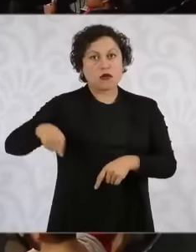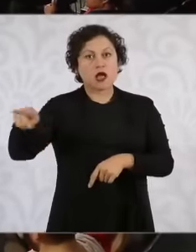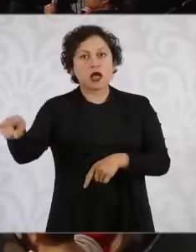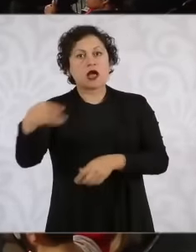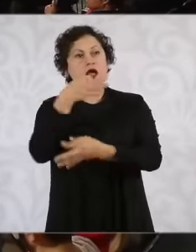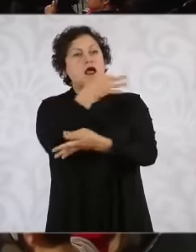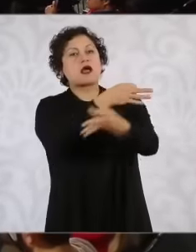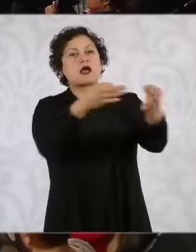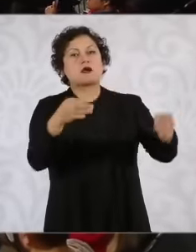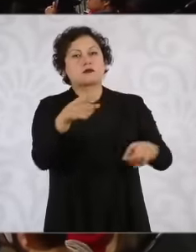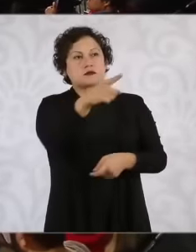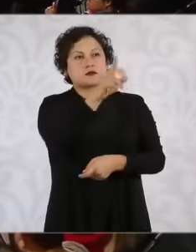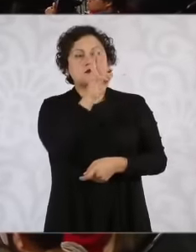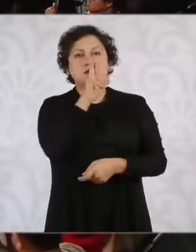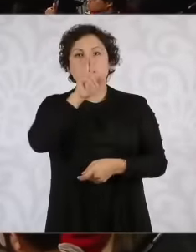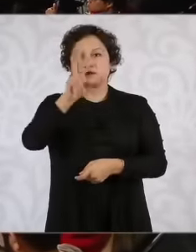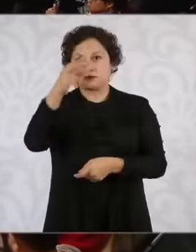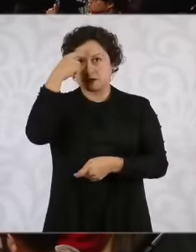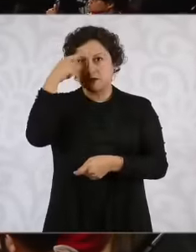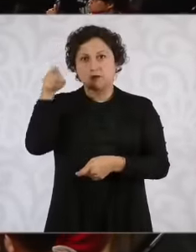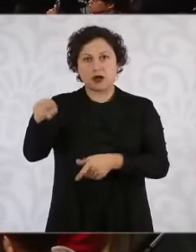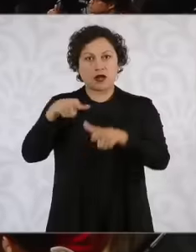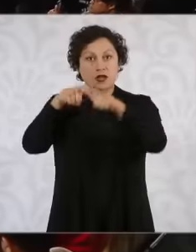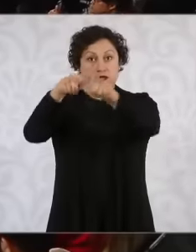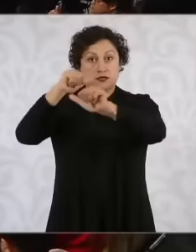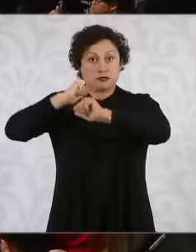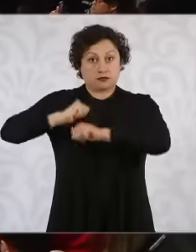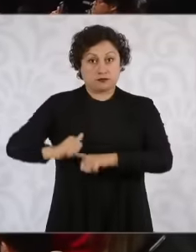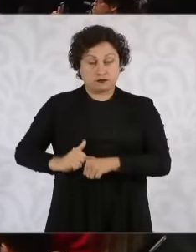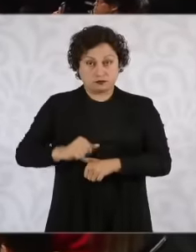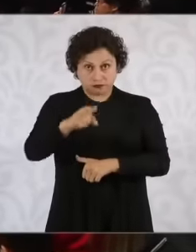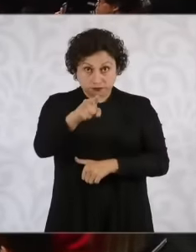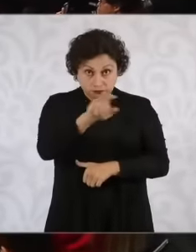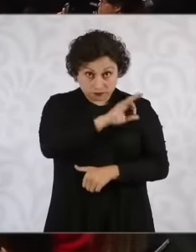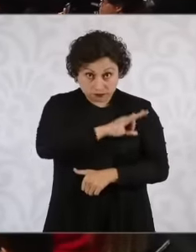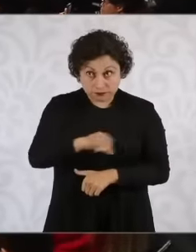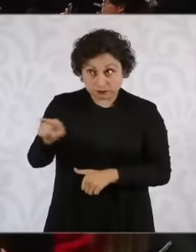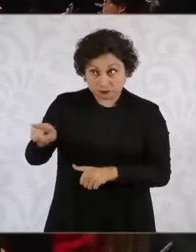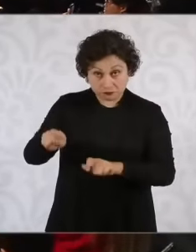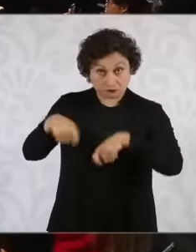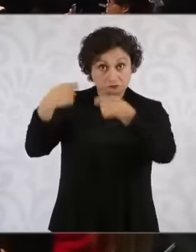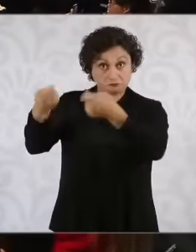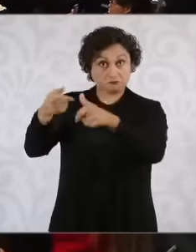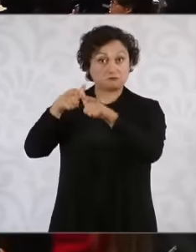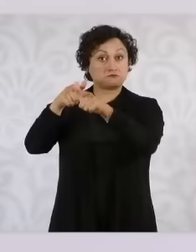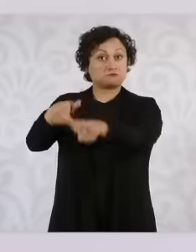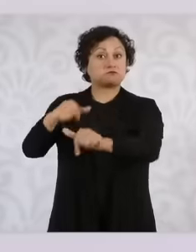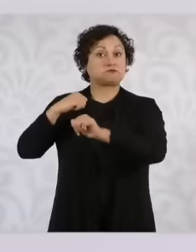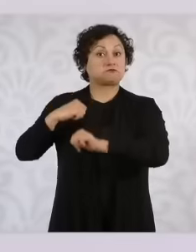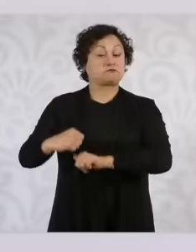facing the entity. Thus, the presidency plans to ratify it. The person who will occupy the